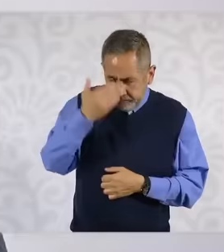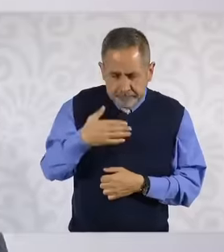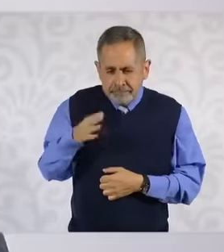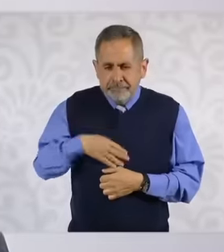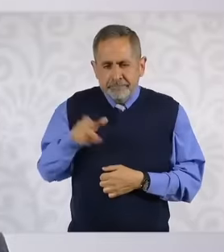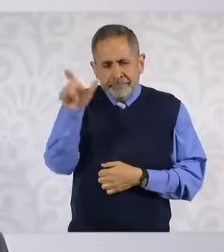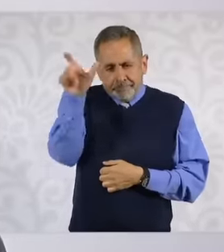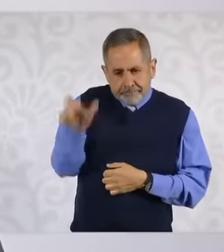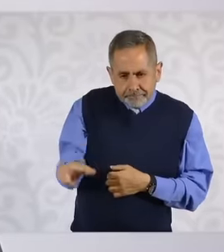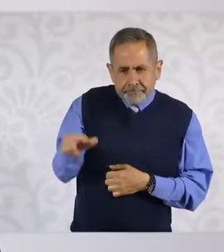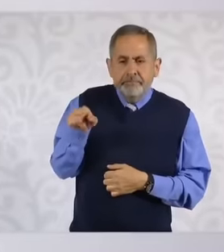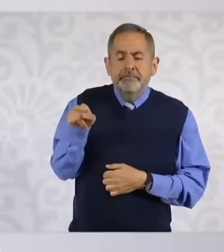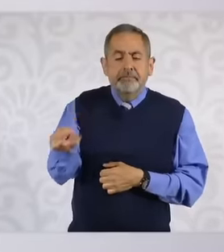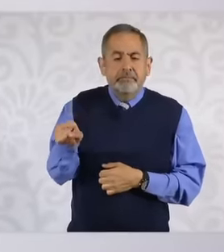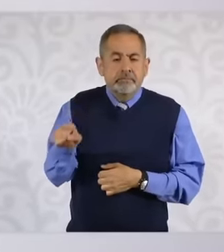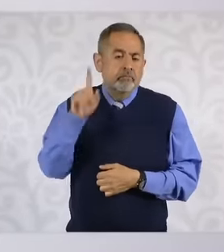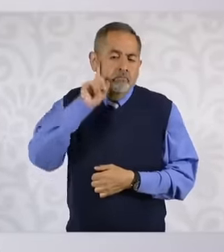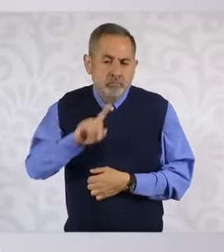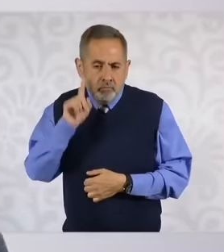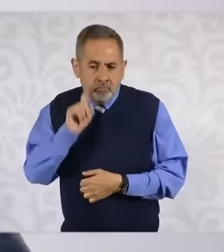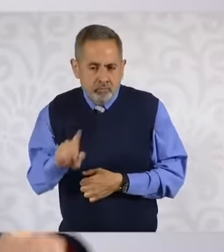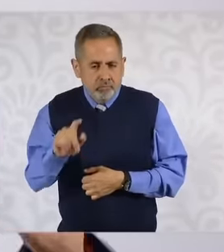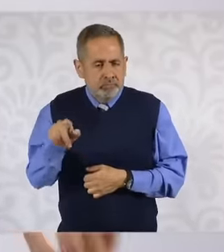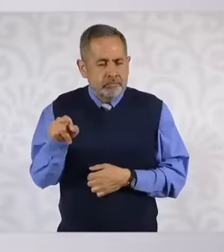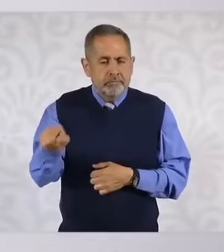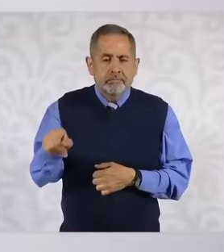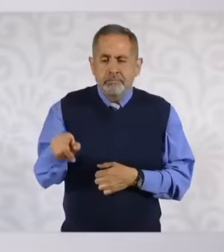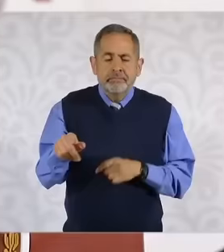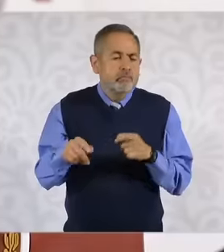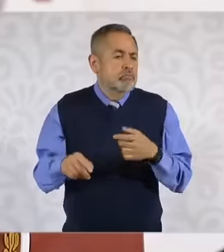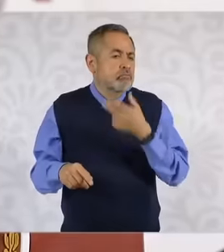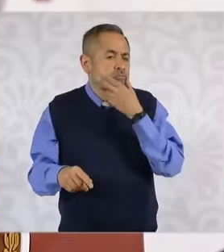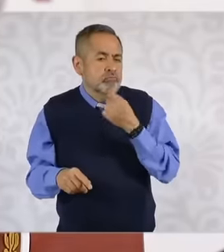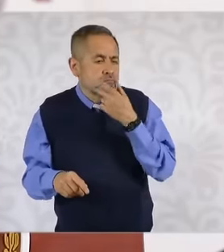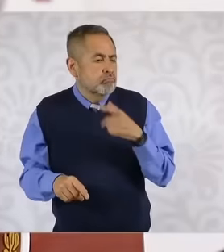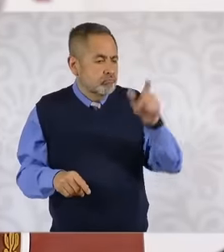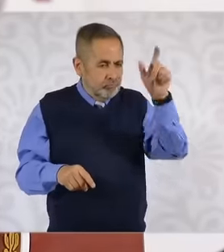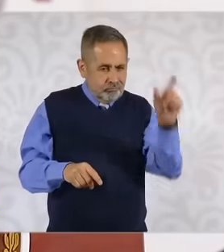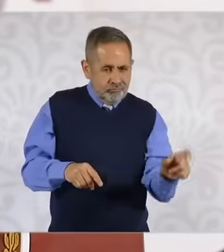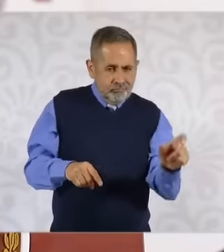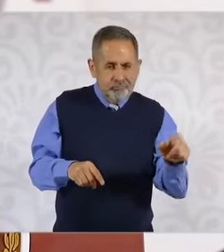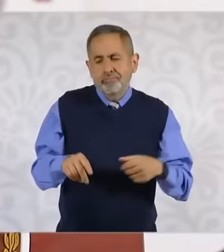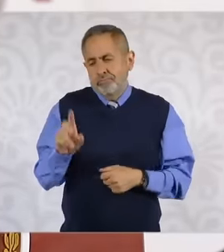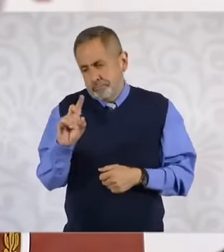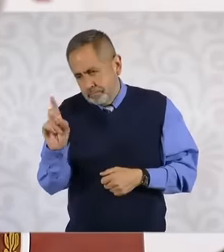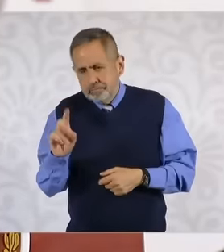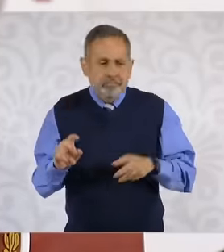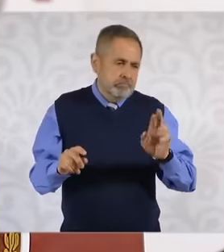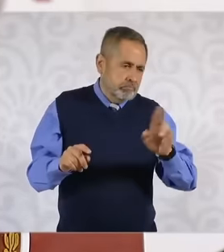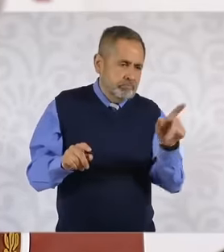the candidate of the Democratic party and the candidate of the Republican party there will be